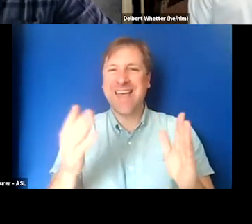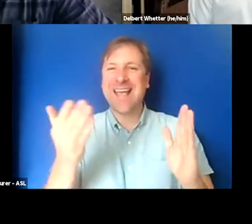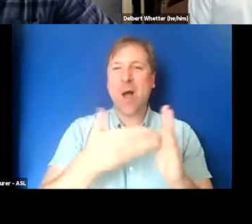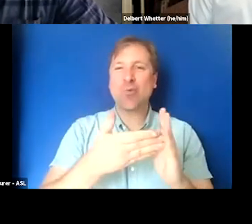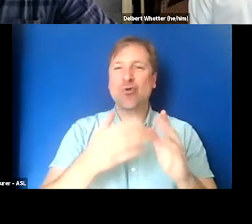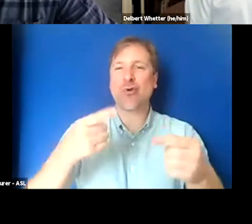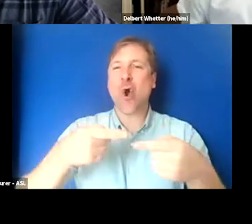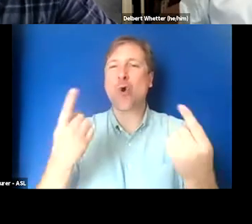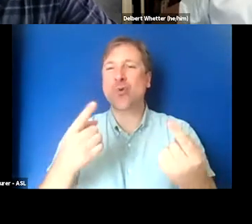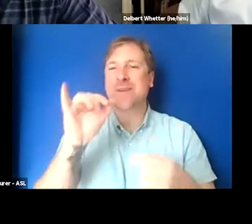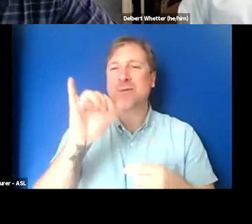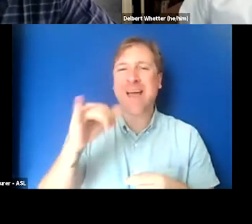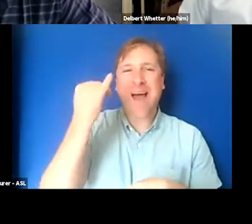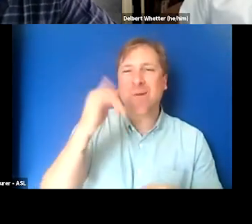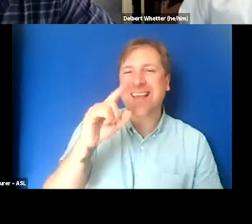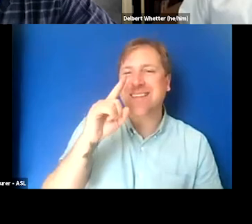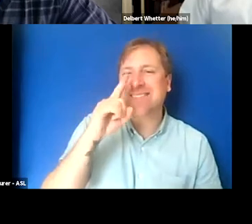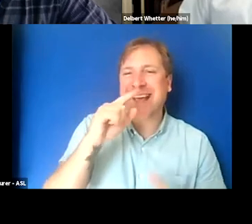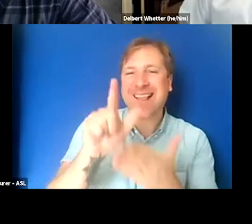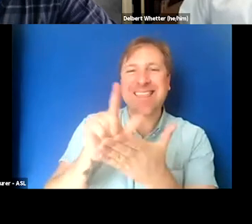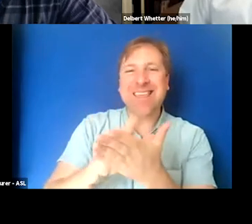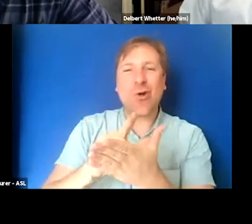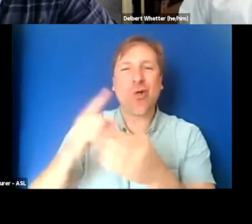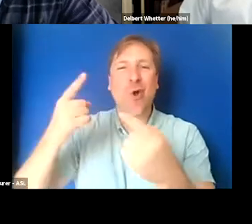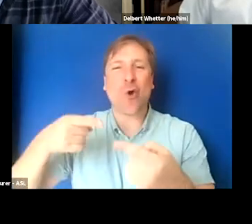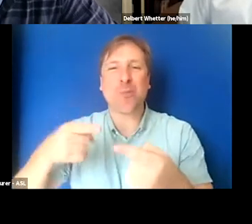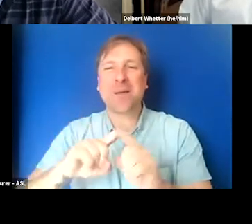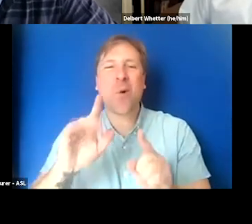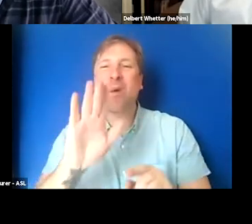I don't know if that's a pseudo legal argument, but what your response is to that?